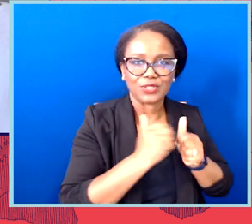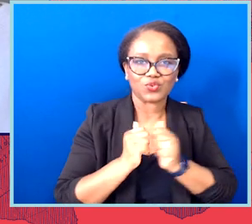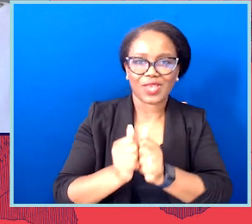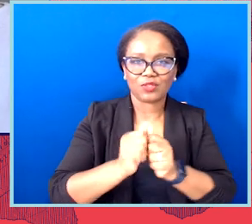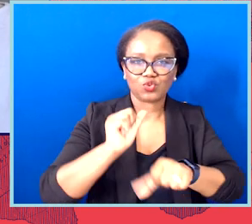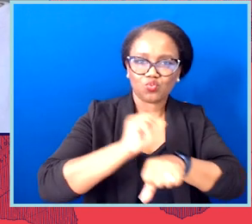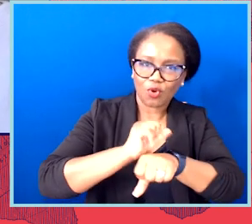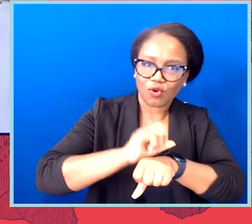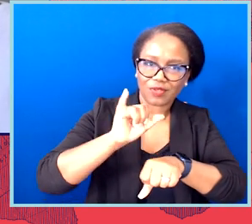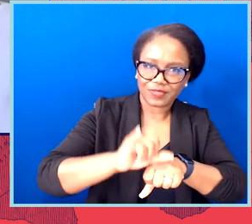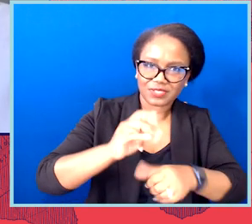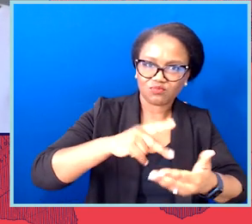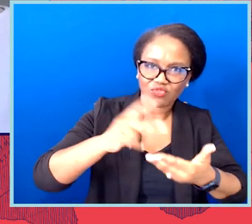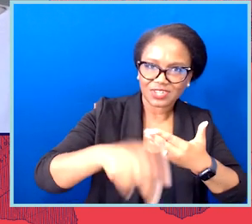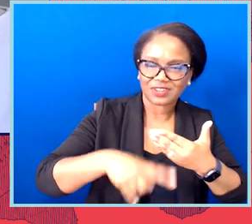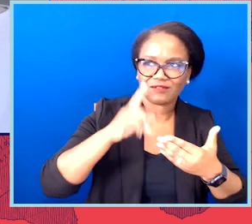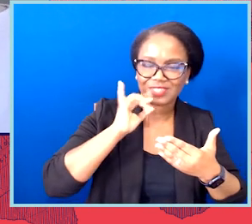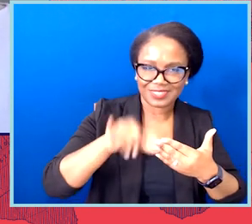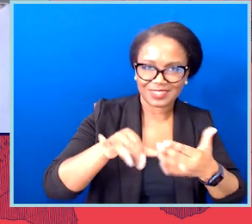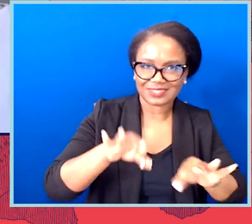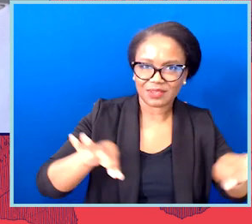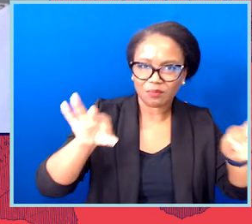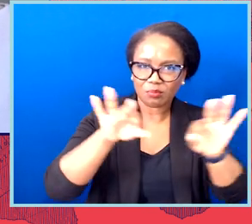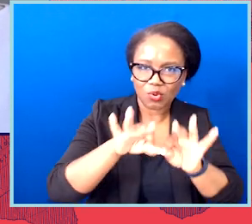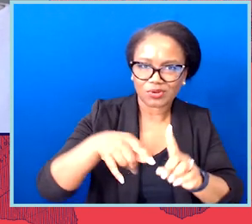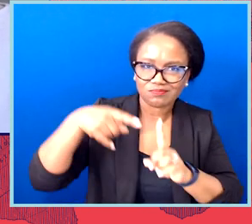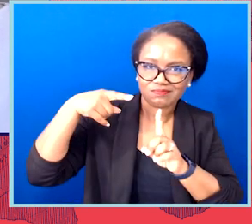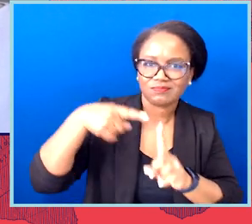particularly essential time in redistricting.